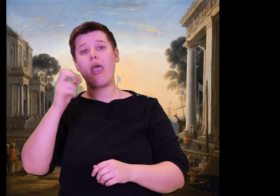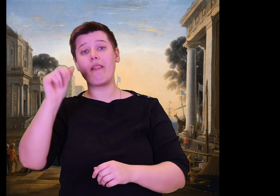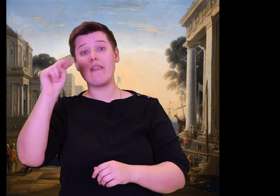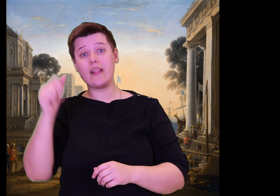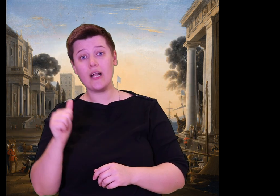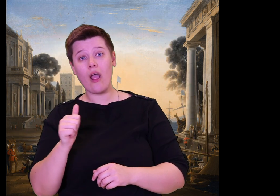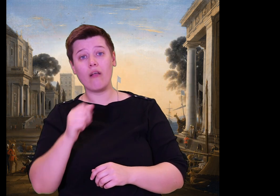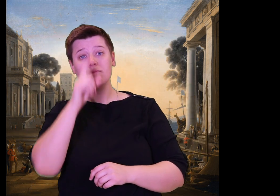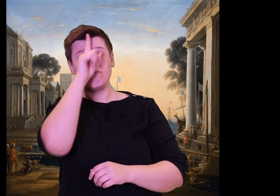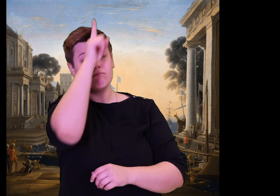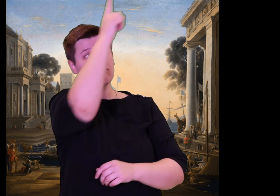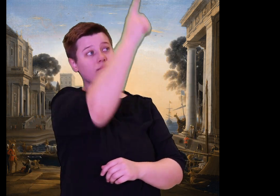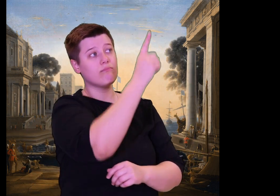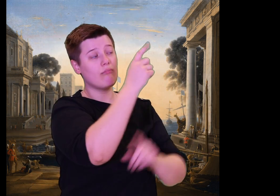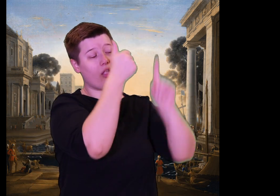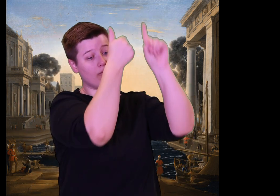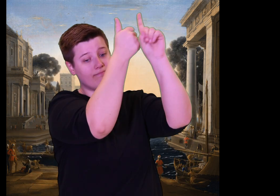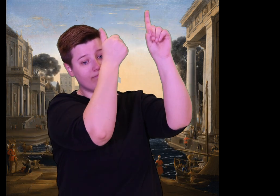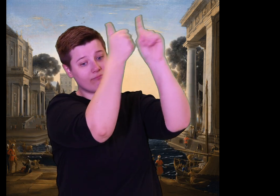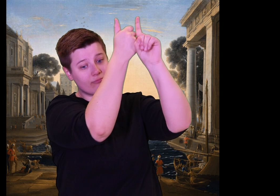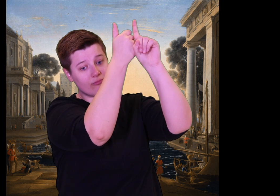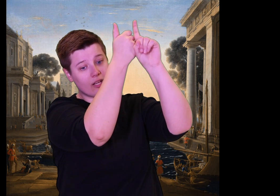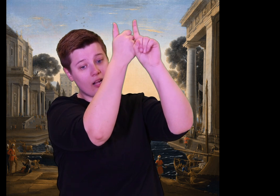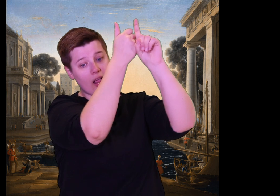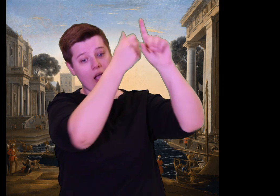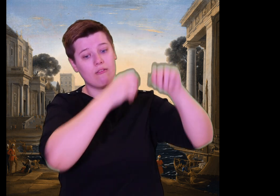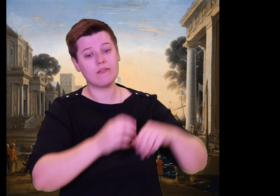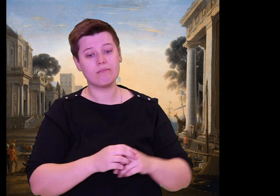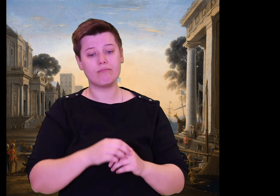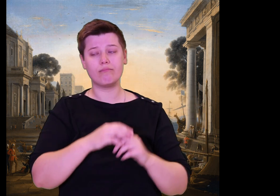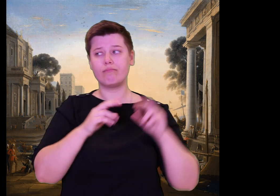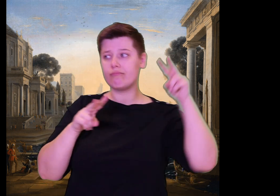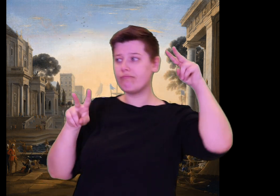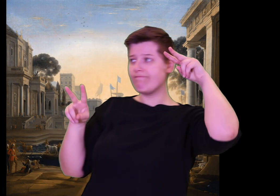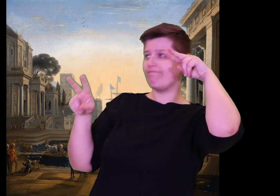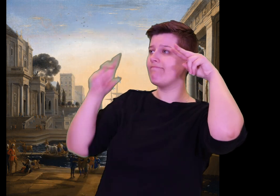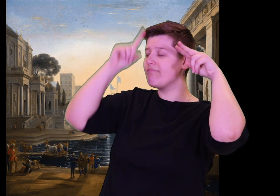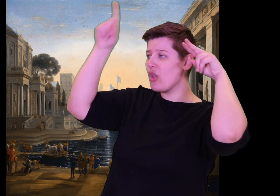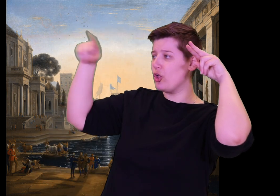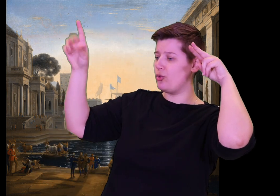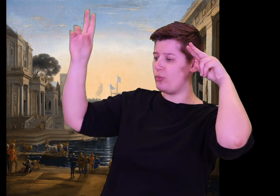So why do you dismiss Odysseus?"